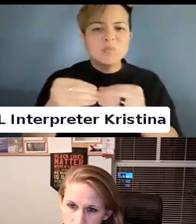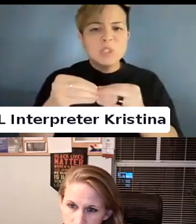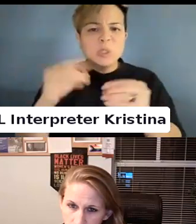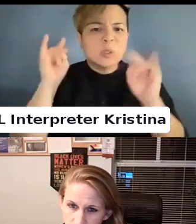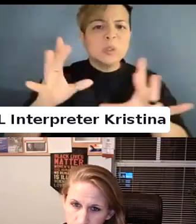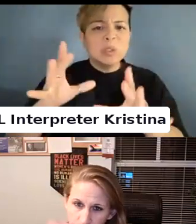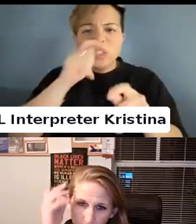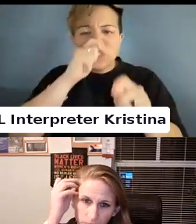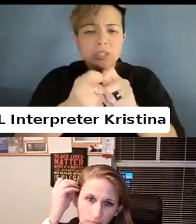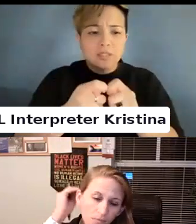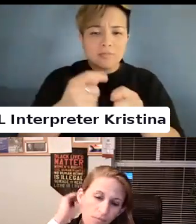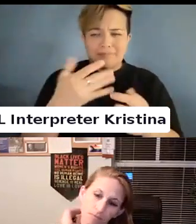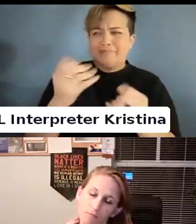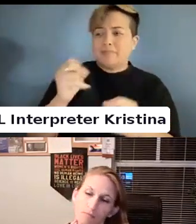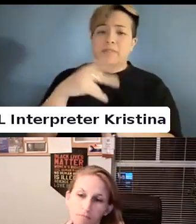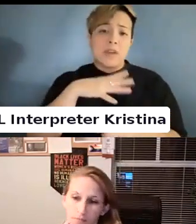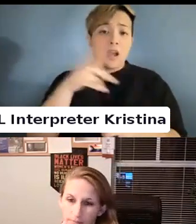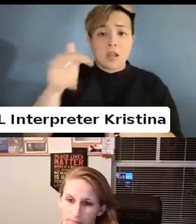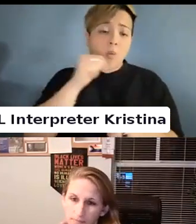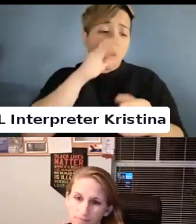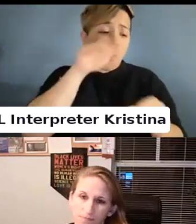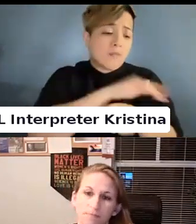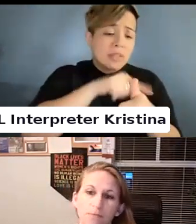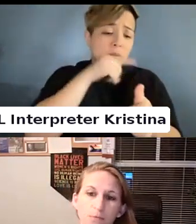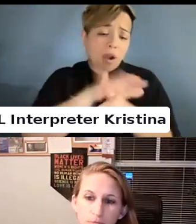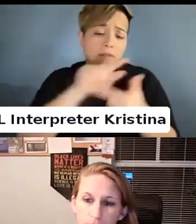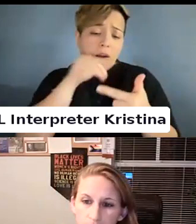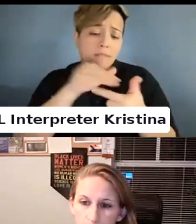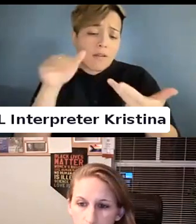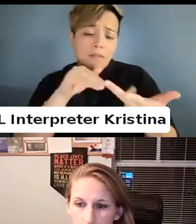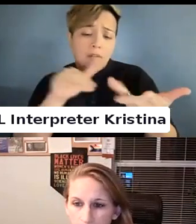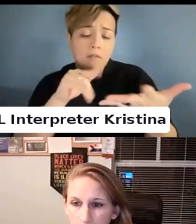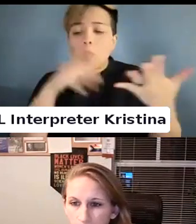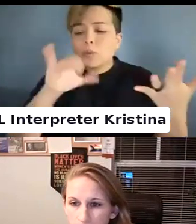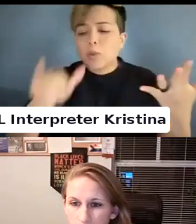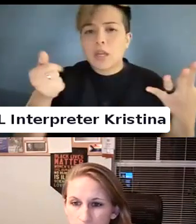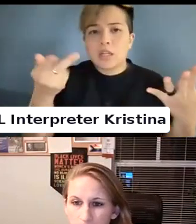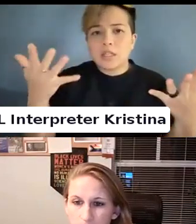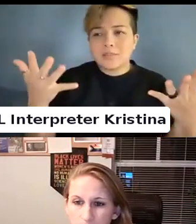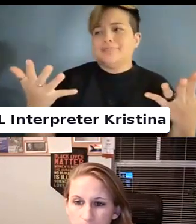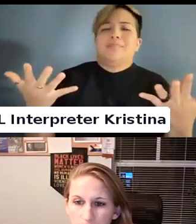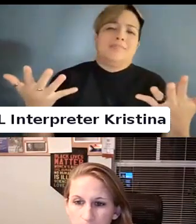We are not going to come to cover this. Or we are going to cover this and do this. From the beginning.